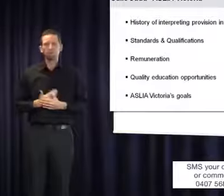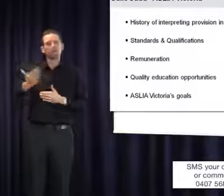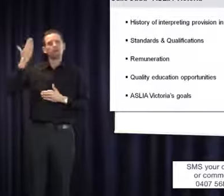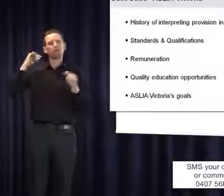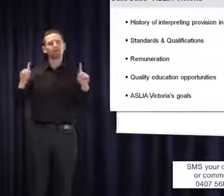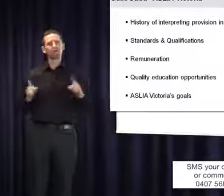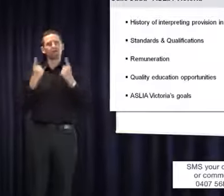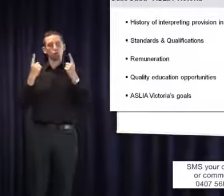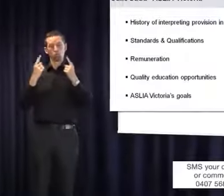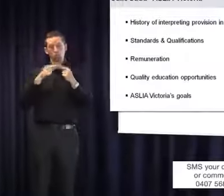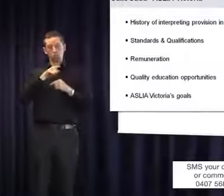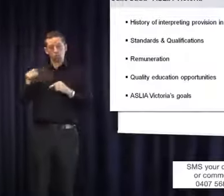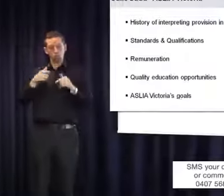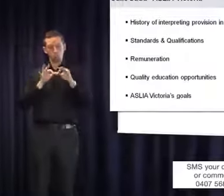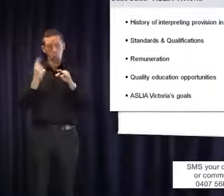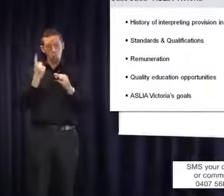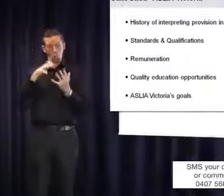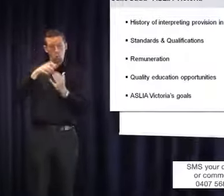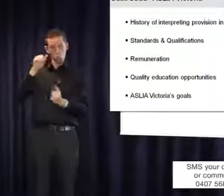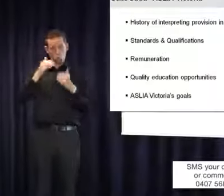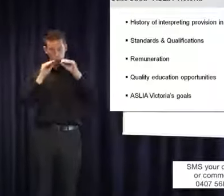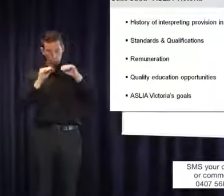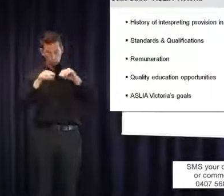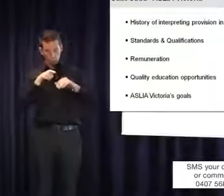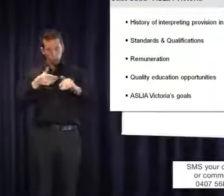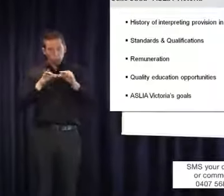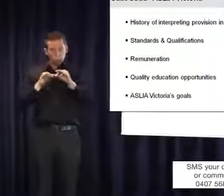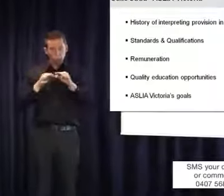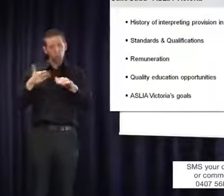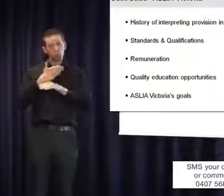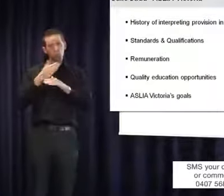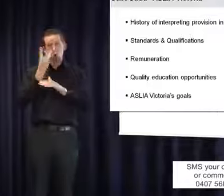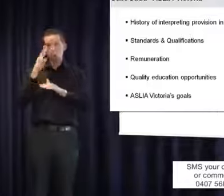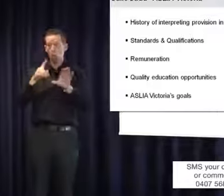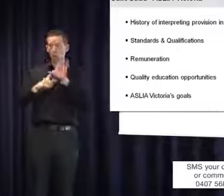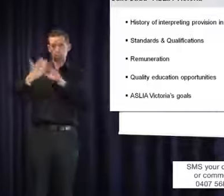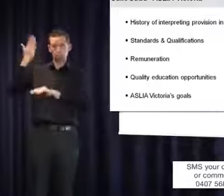were employed by the department of education, as I said over 30 years ago in Victoria, we